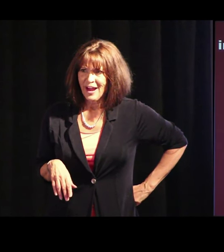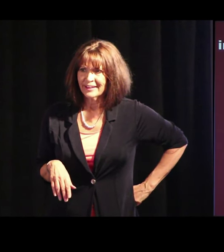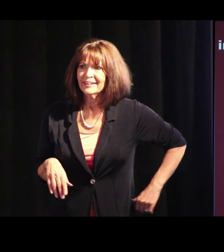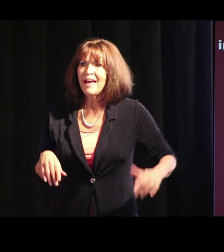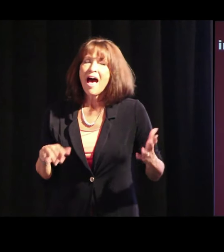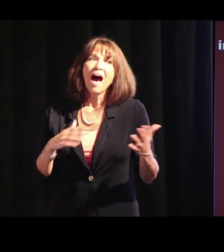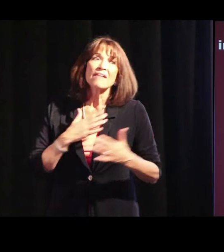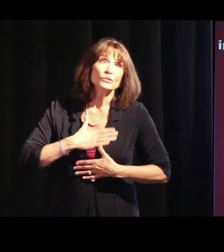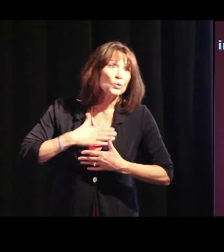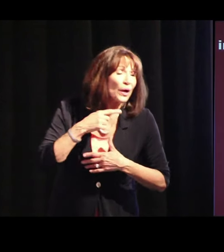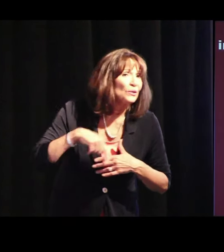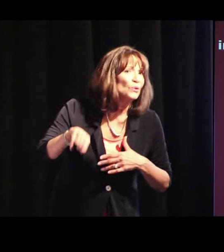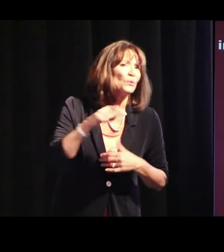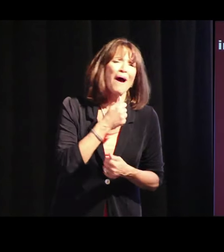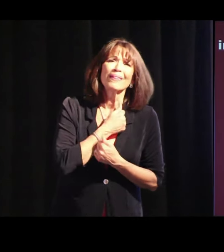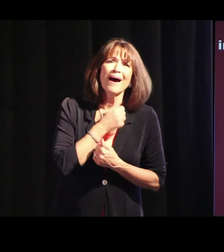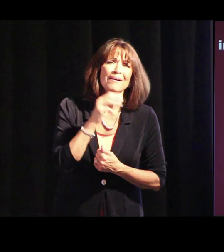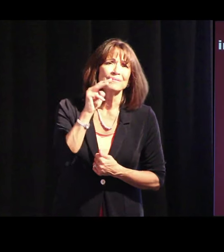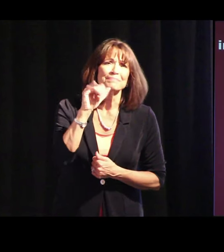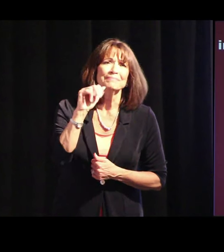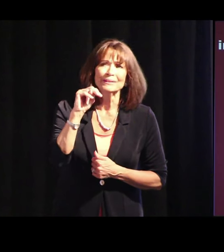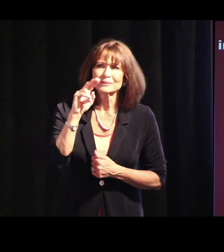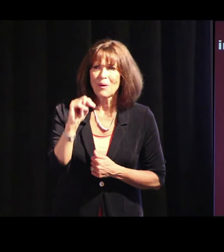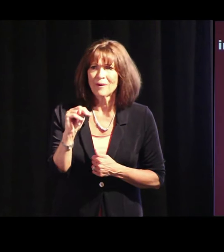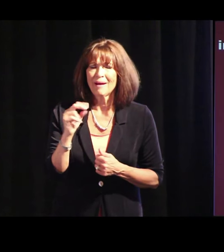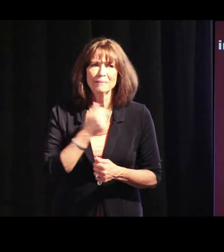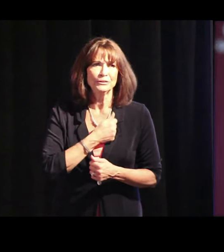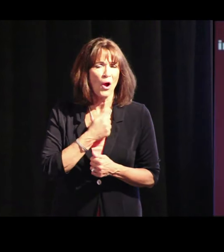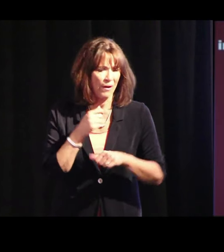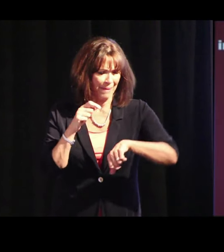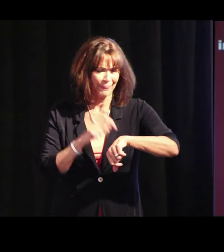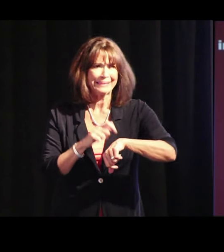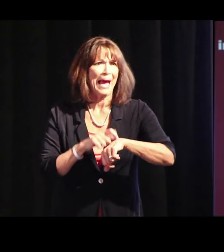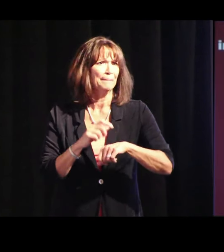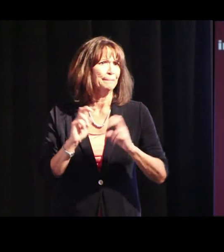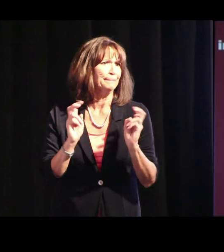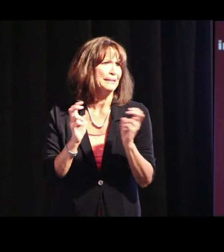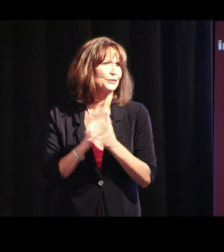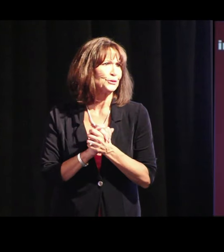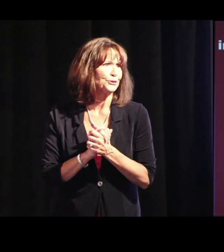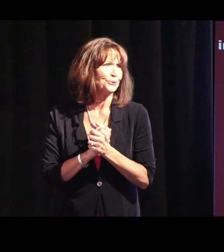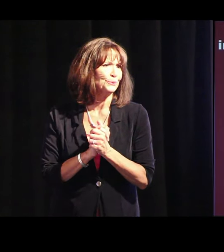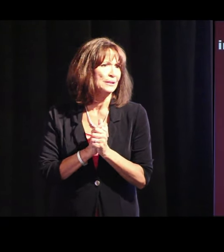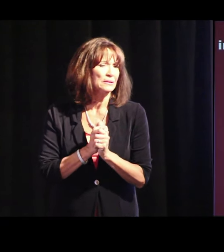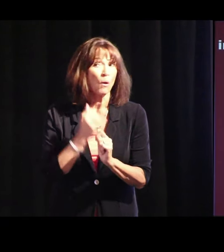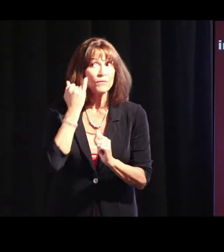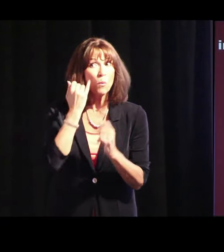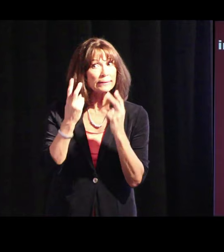But we did start late, right? Anyway, I have to tell you, I have really enjoyed being here in Minnesota. I'm really sorry about the time issue.